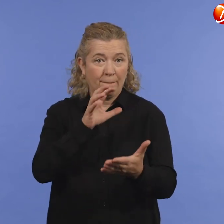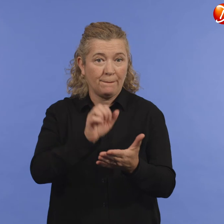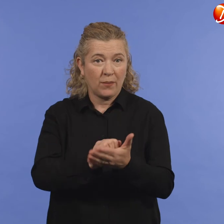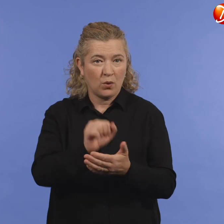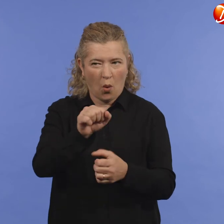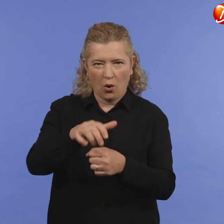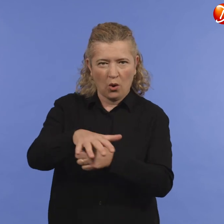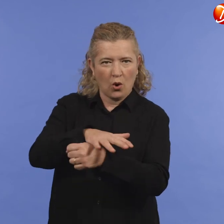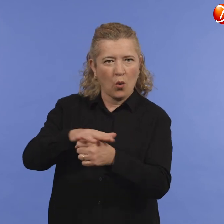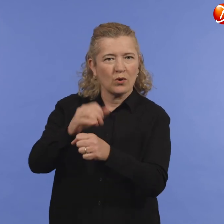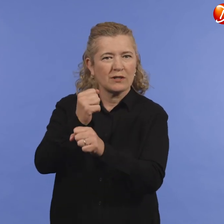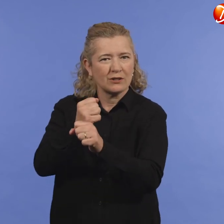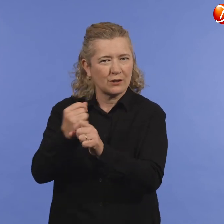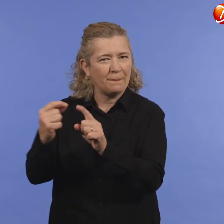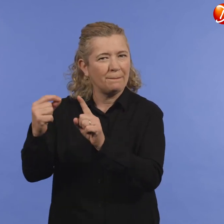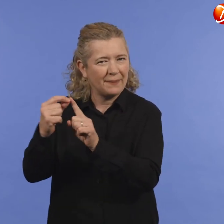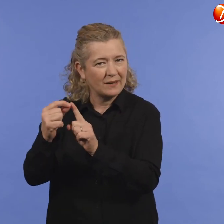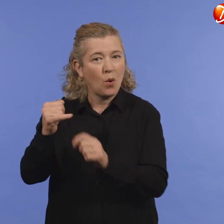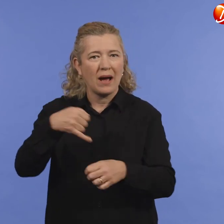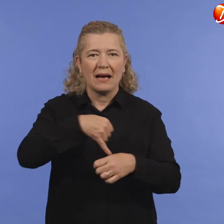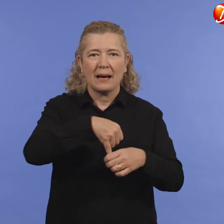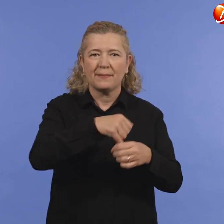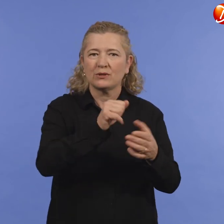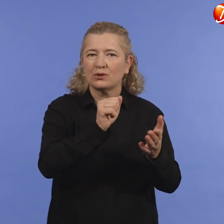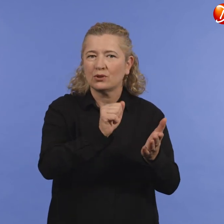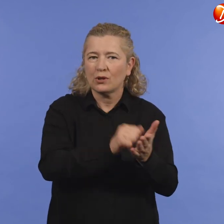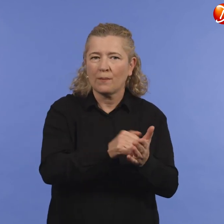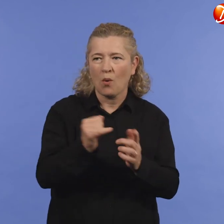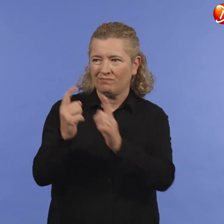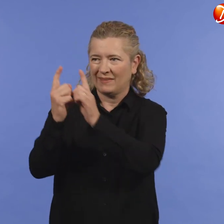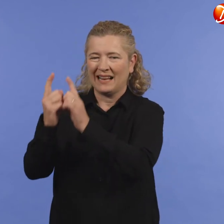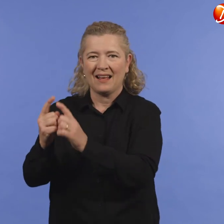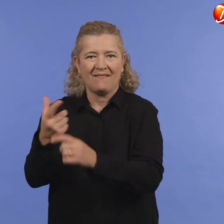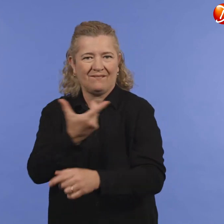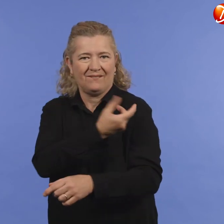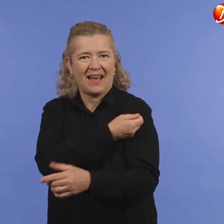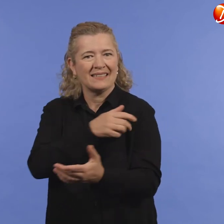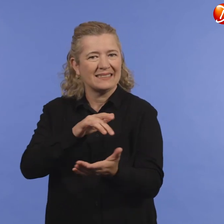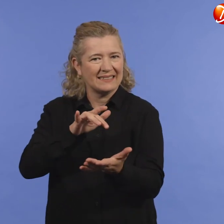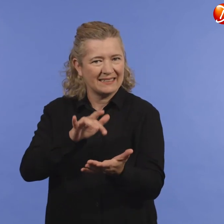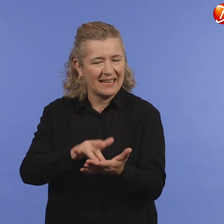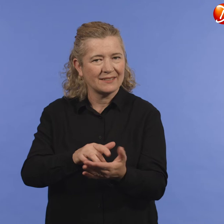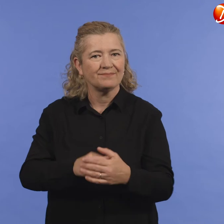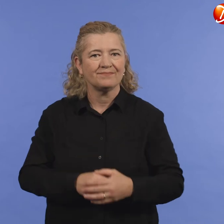Book at your local GP or pharmacy, or your nearest state-run vaccination centre.